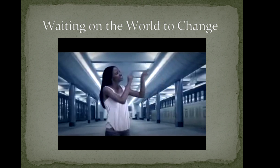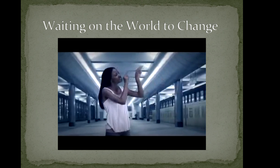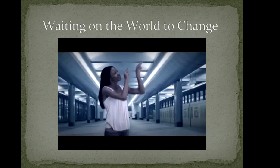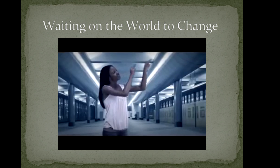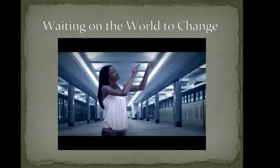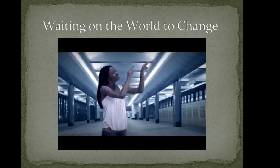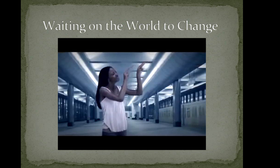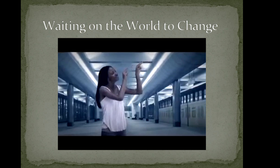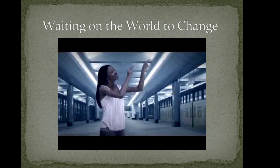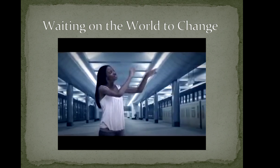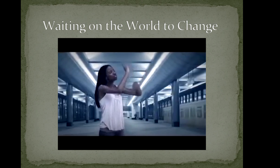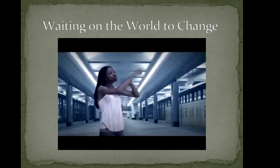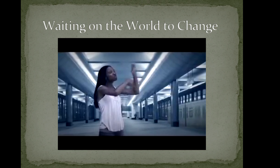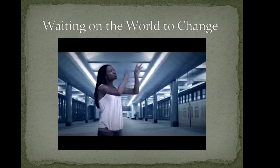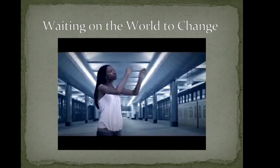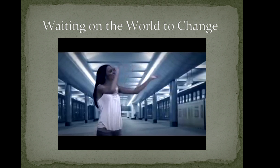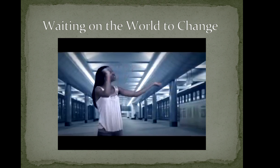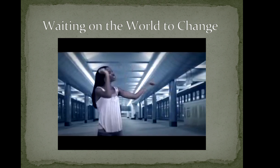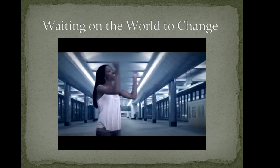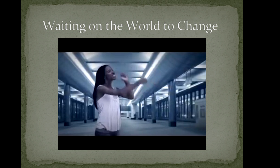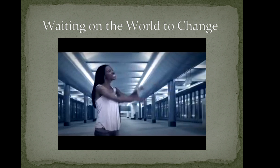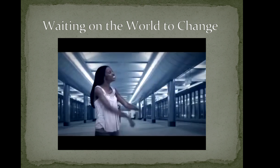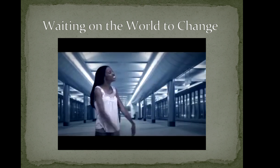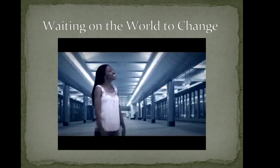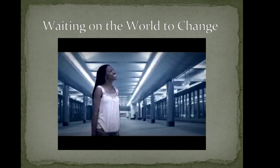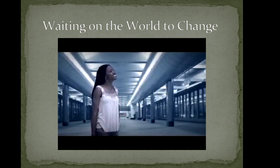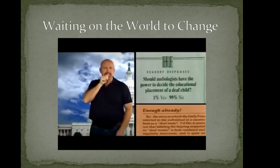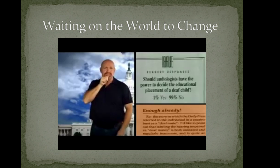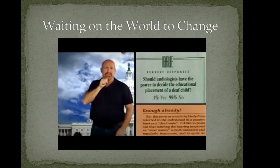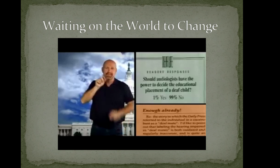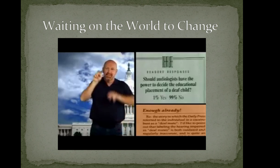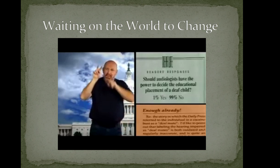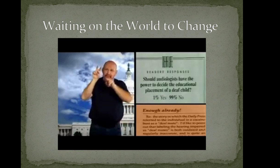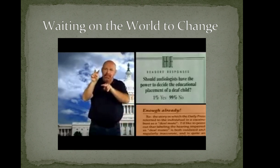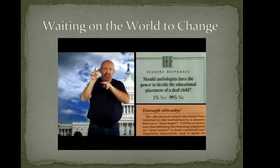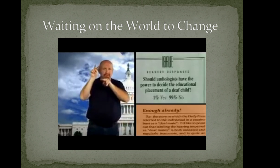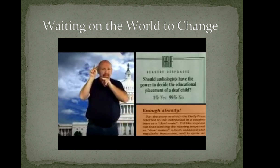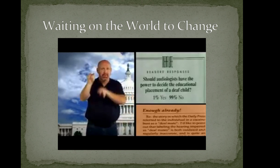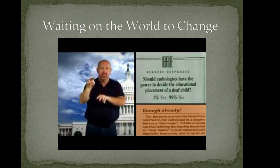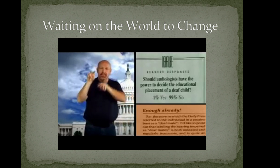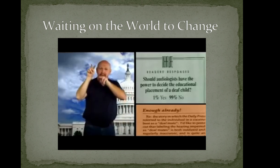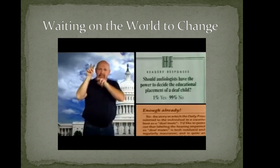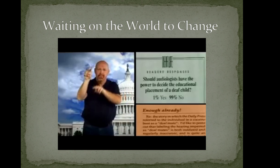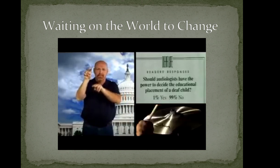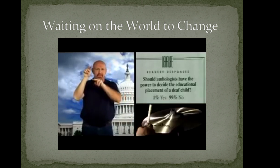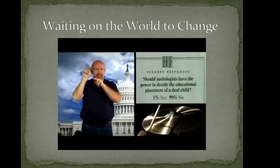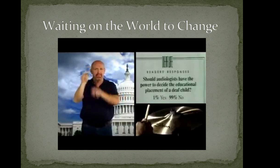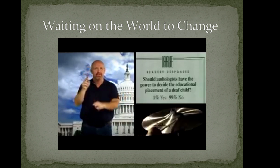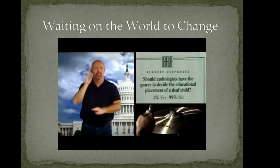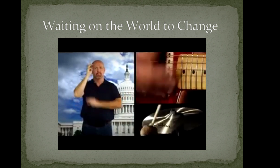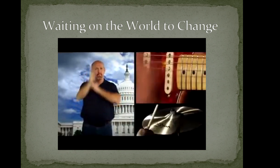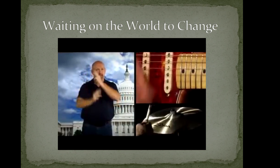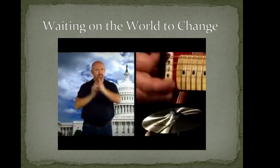fight ain't fair So we keep on waiting (waiting) Waiting on the world to change